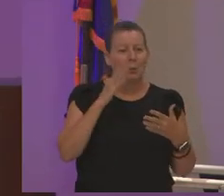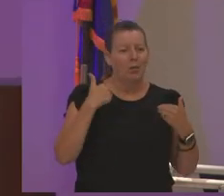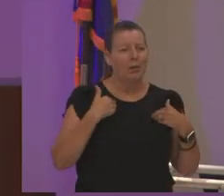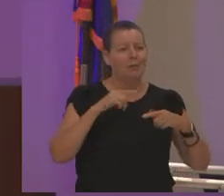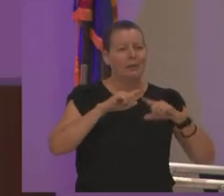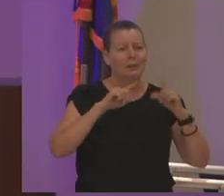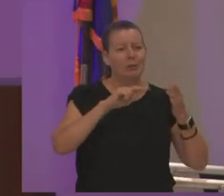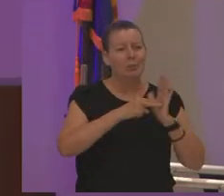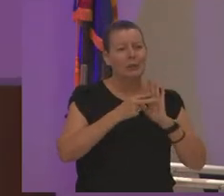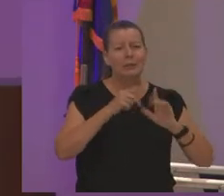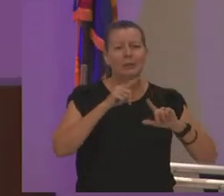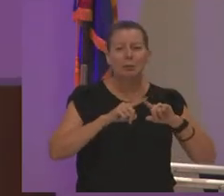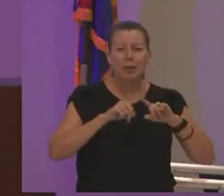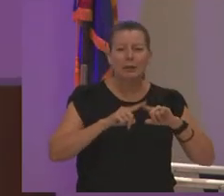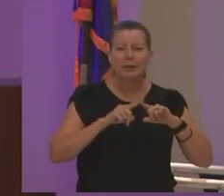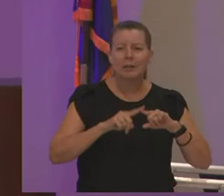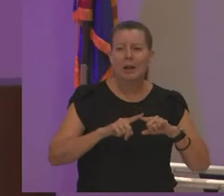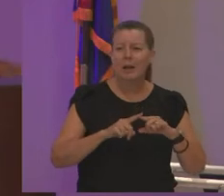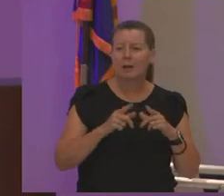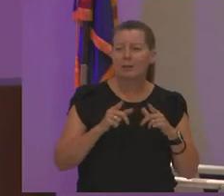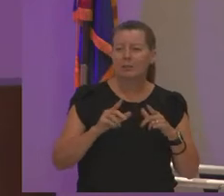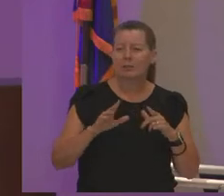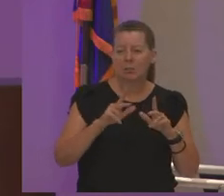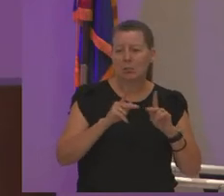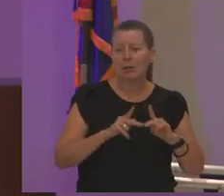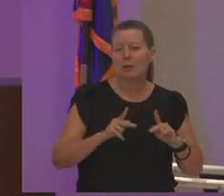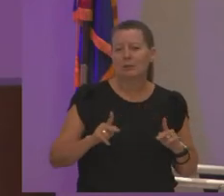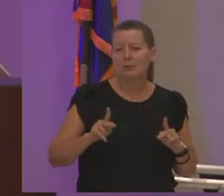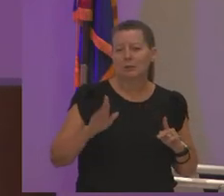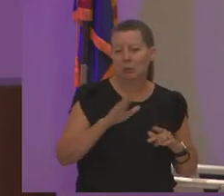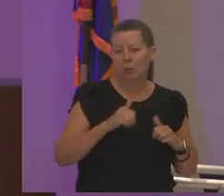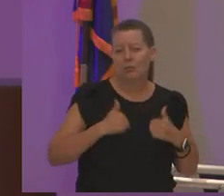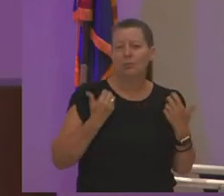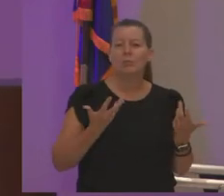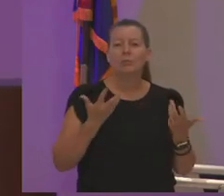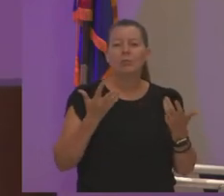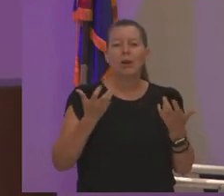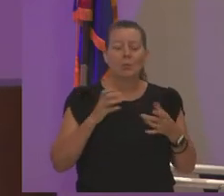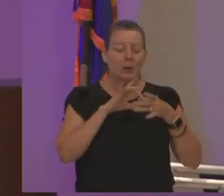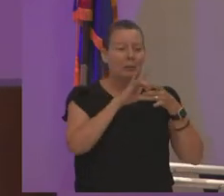are but for the most part again what i'm saying is i want to be connected to all of you i want